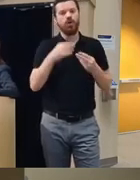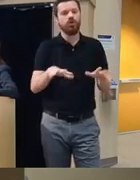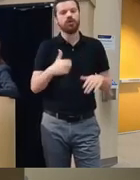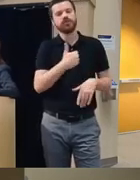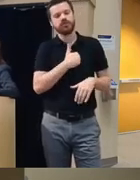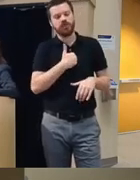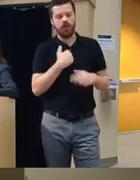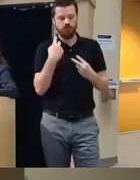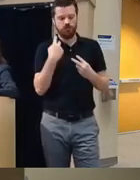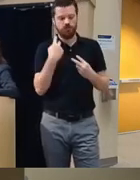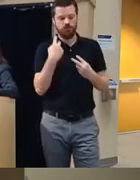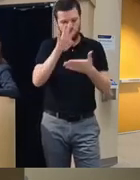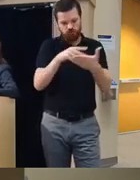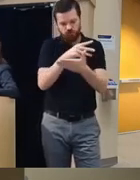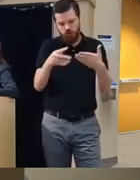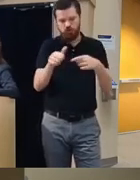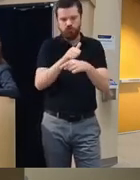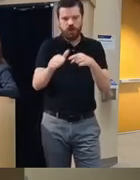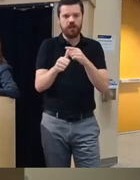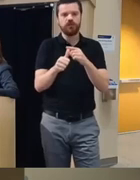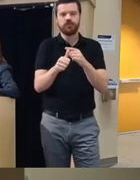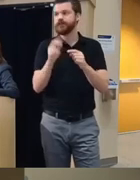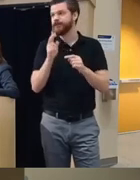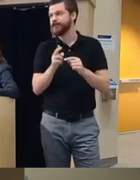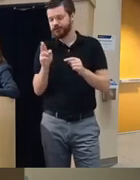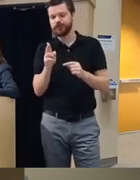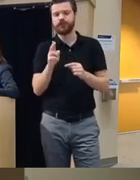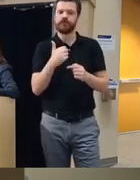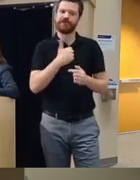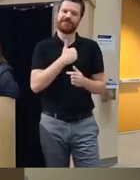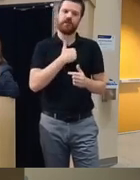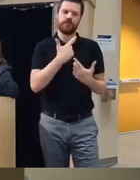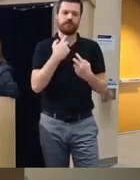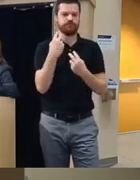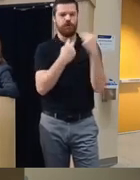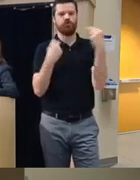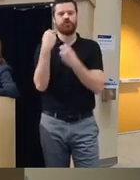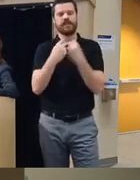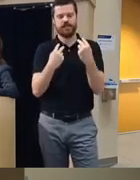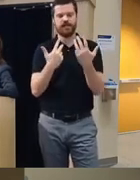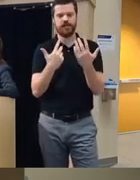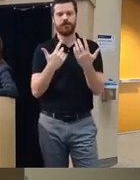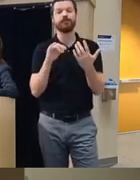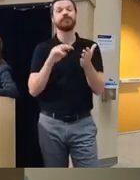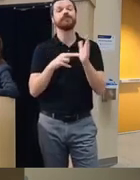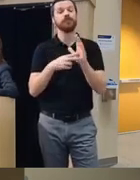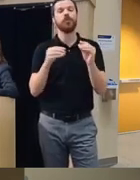charts or practice exercises bless you so it leads to uh session compliance with their